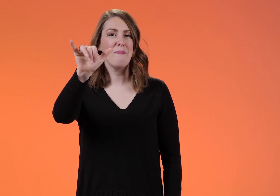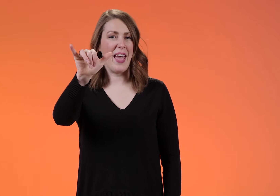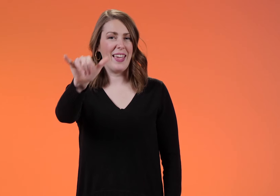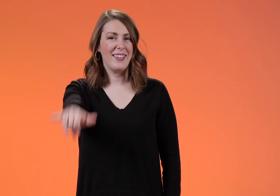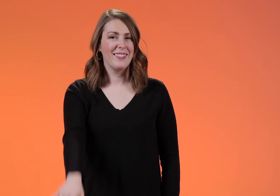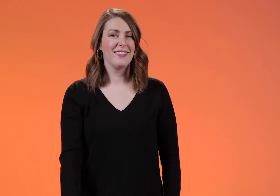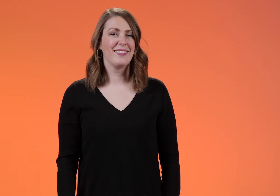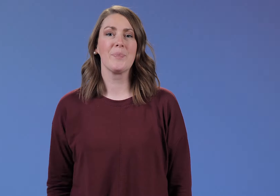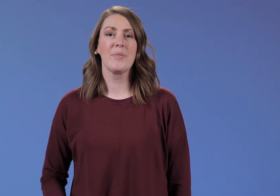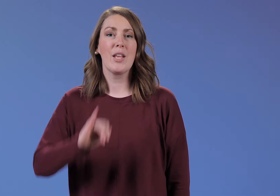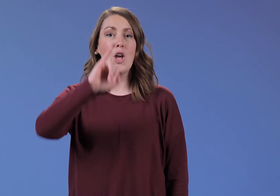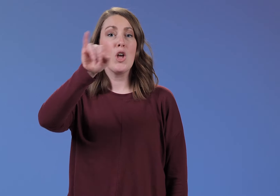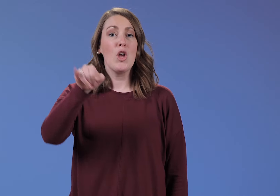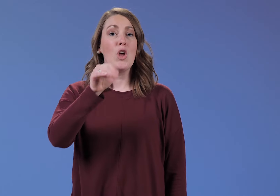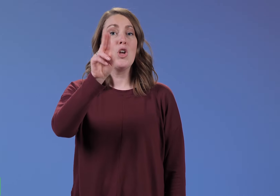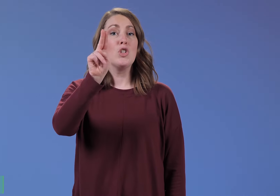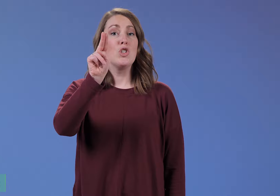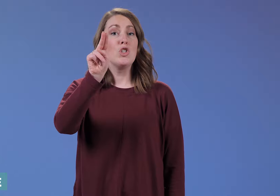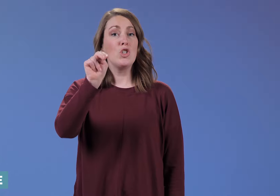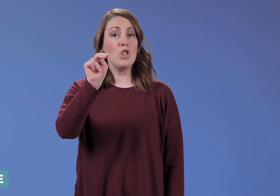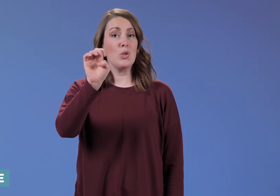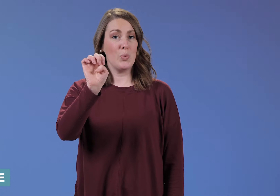MAY JUNE